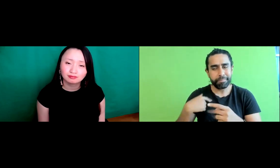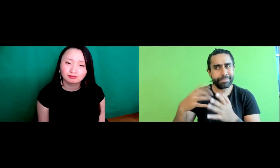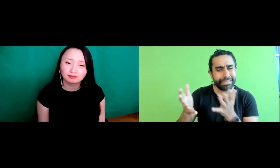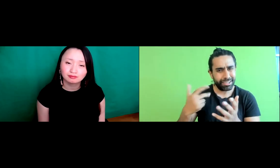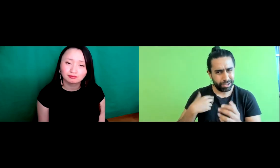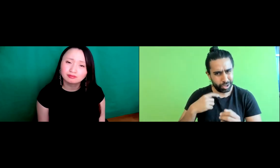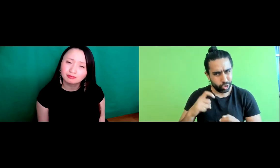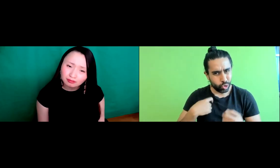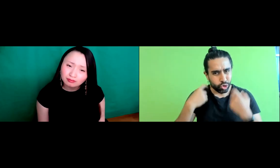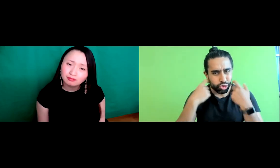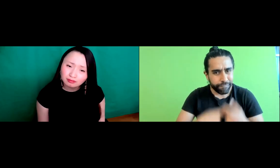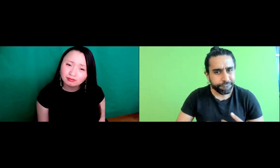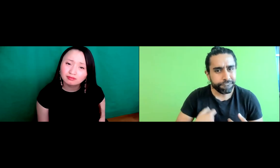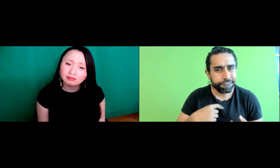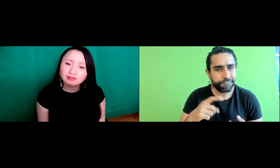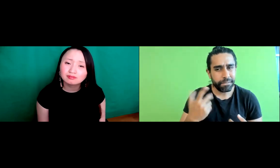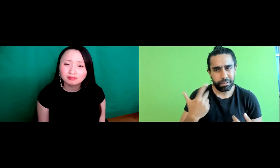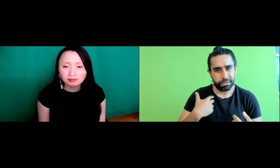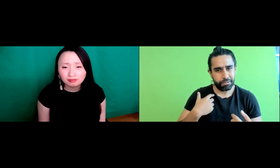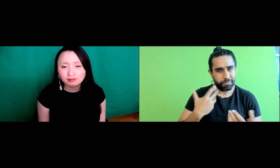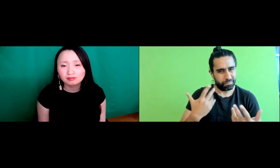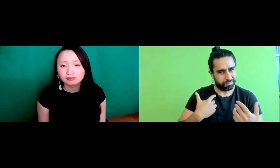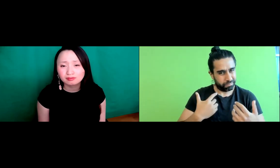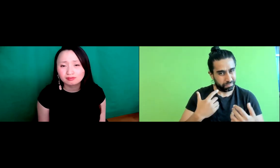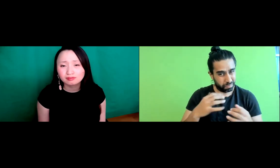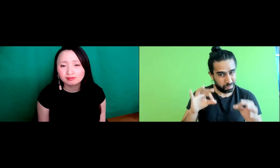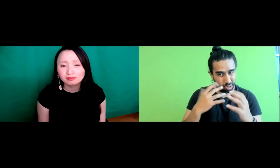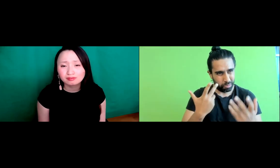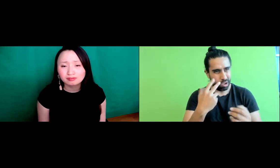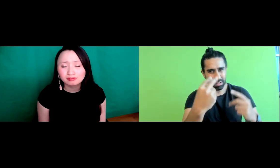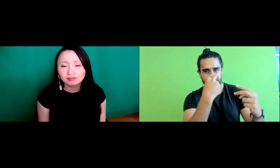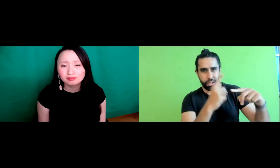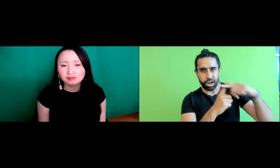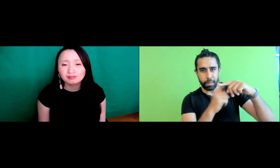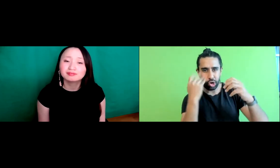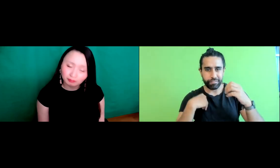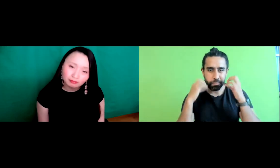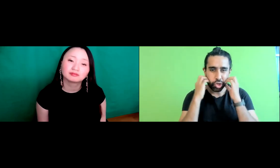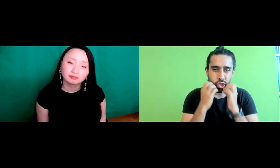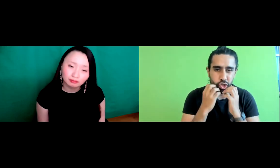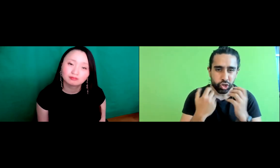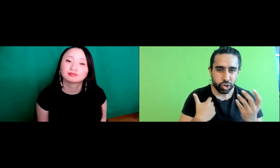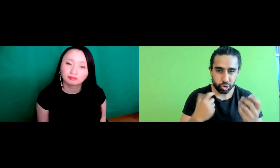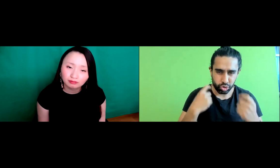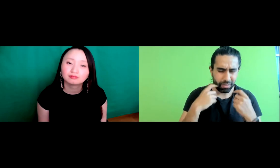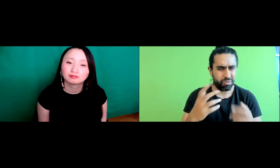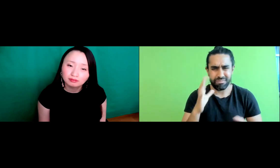And I remember talking with someone close to me wondering if I should shave my beard,